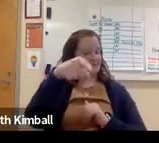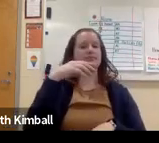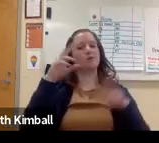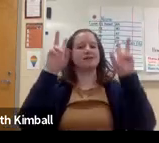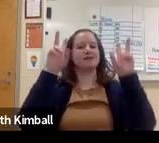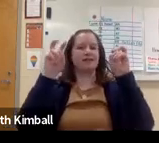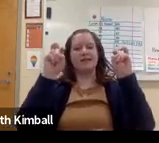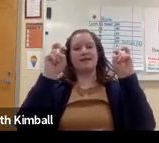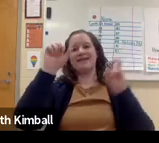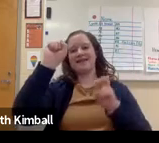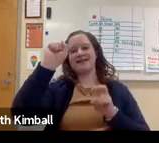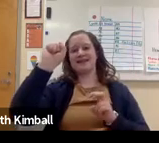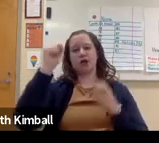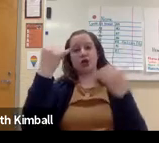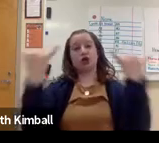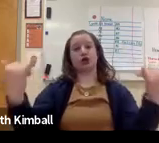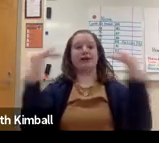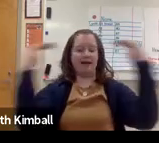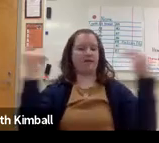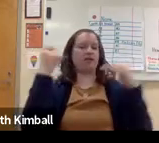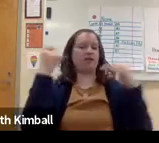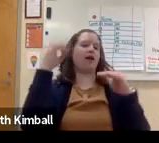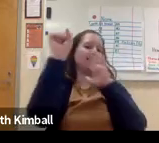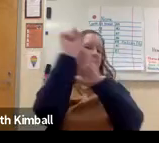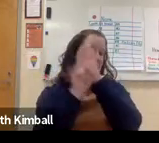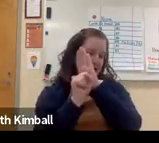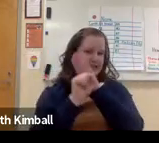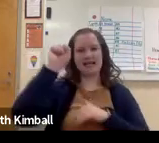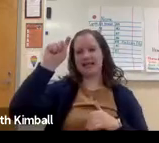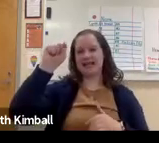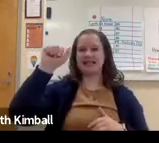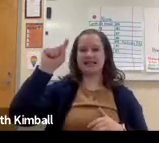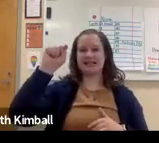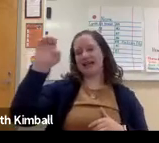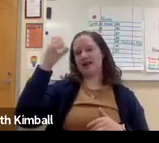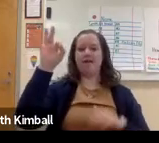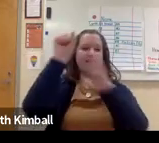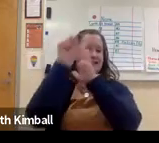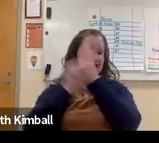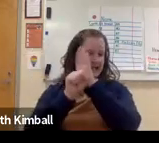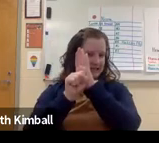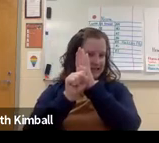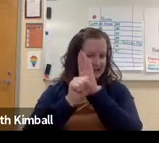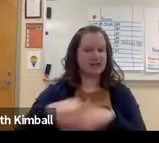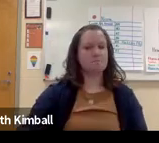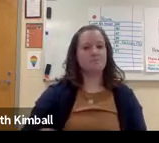So now, I like to show this. I call it the state of the states.